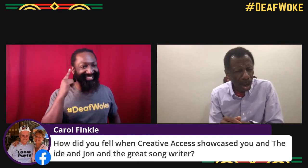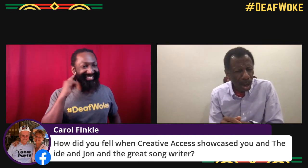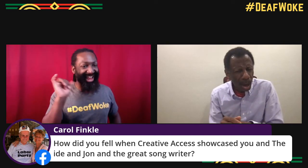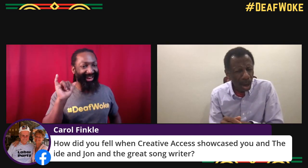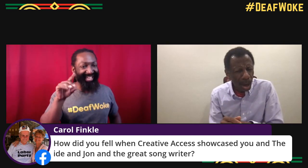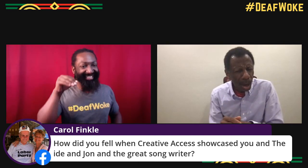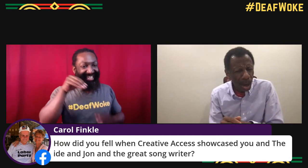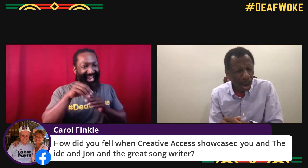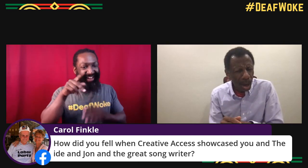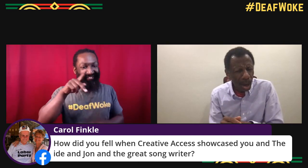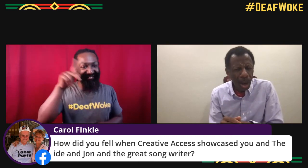in blitz on the songwriter?